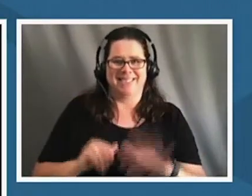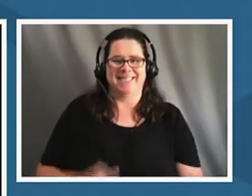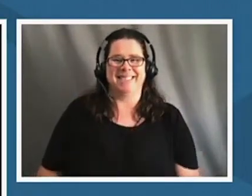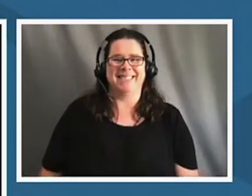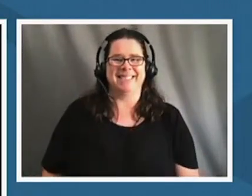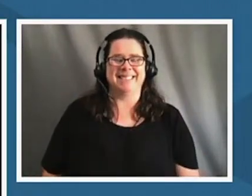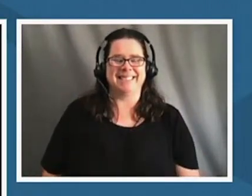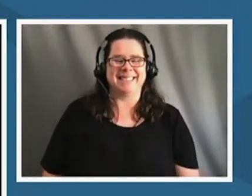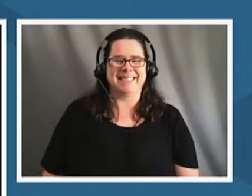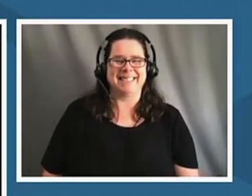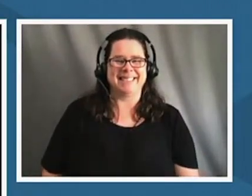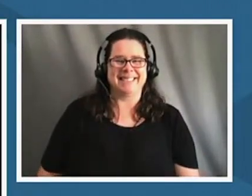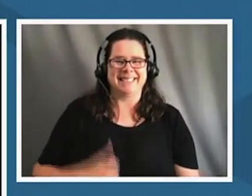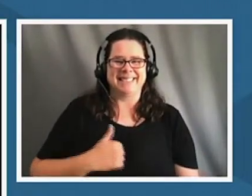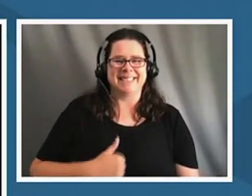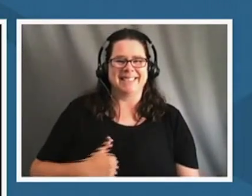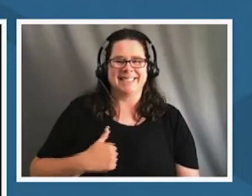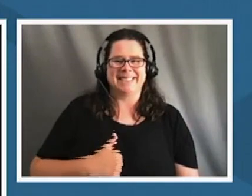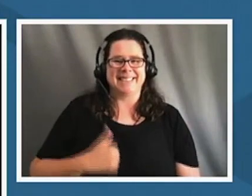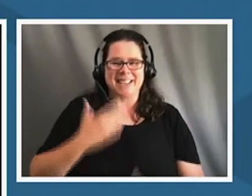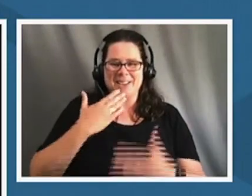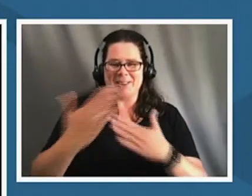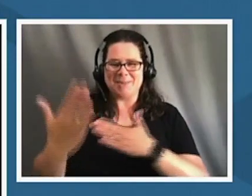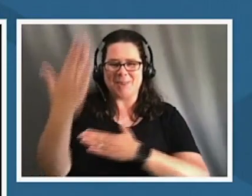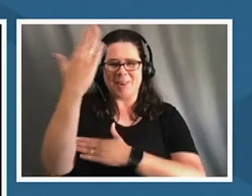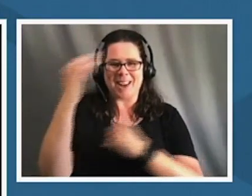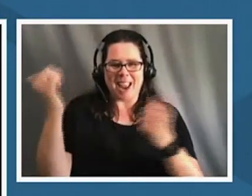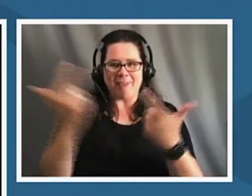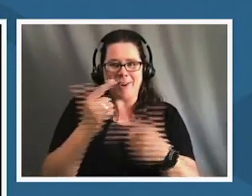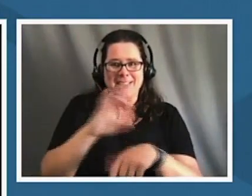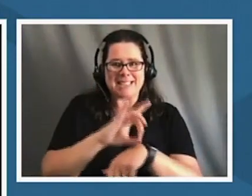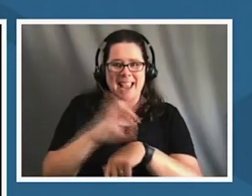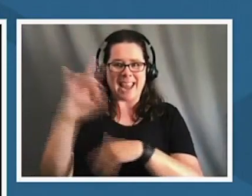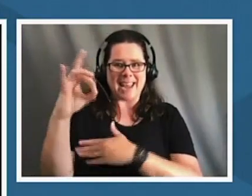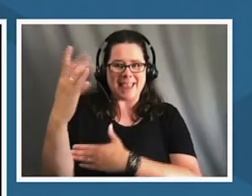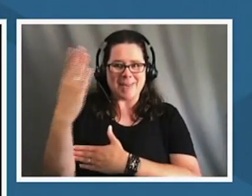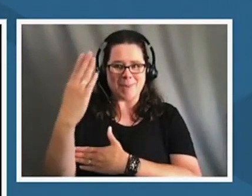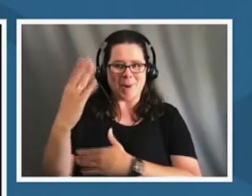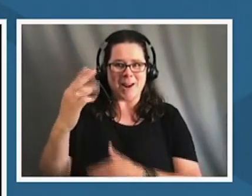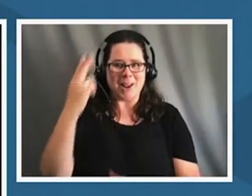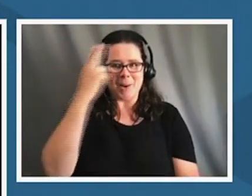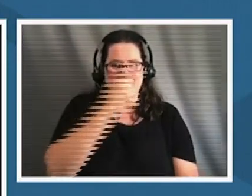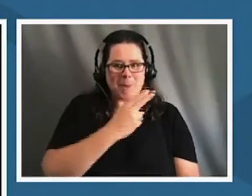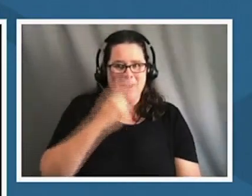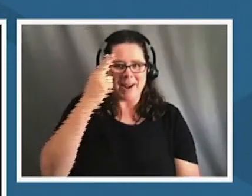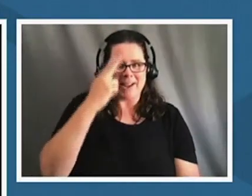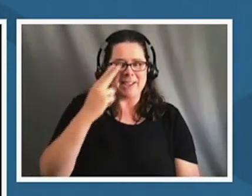sorry we are good morning everyone it's